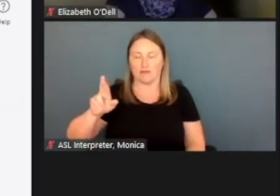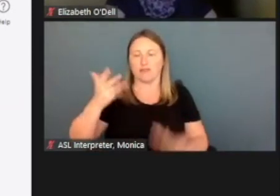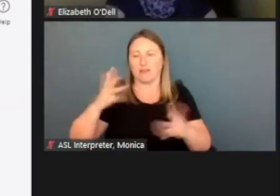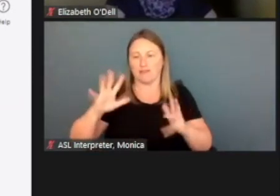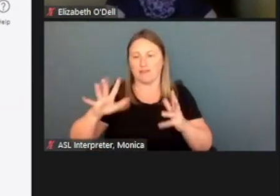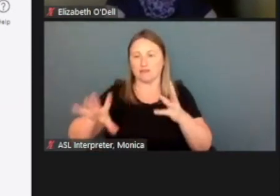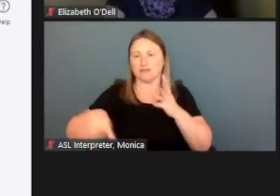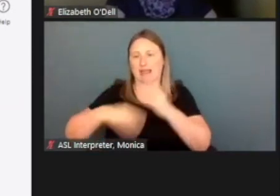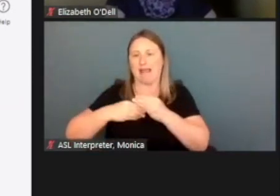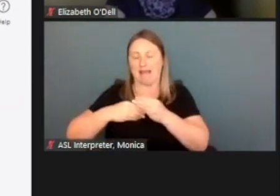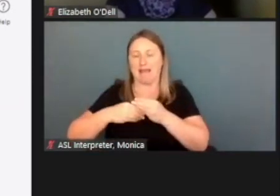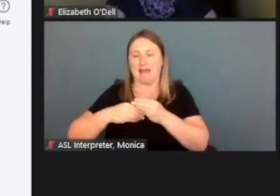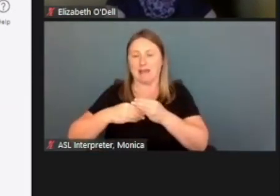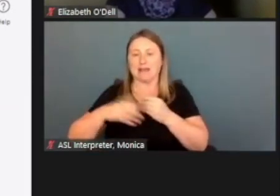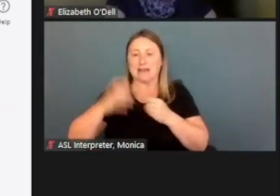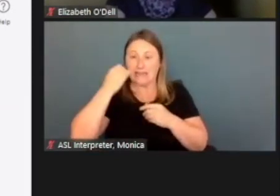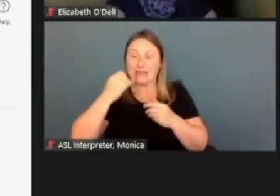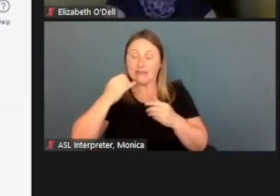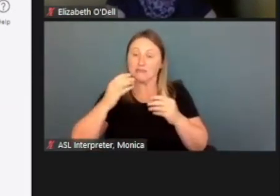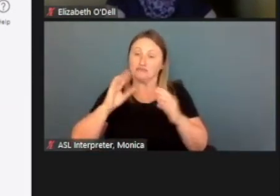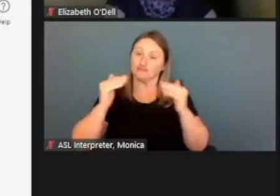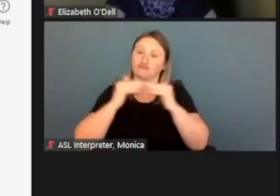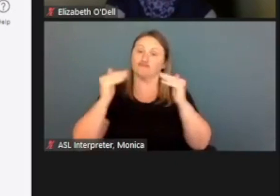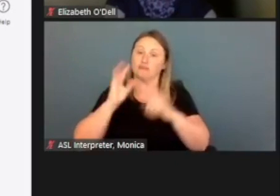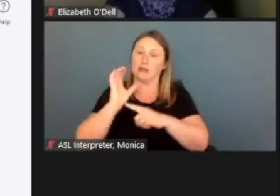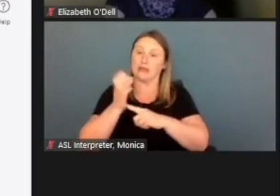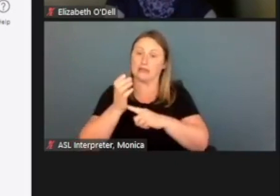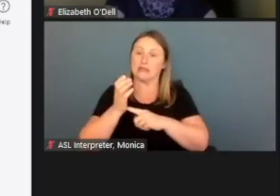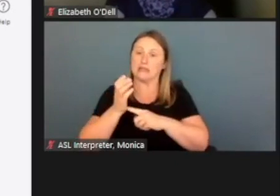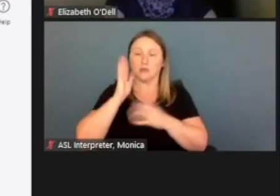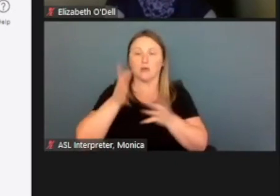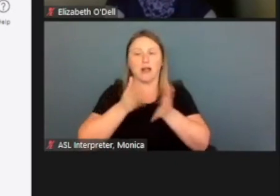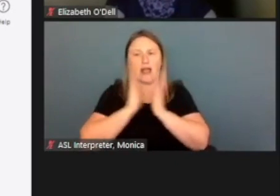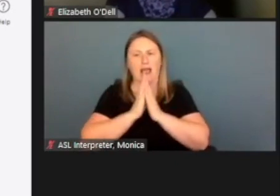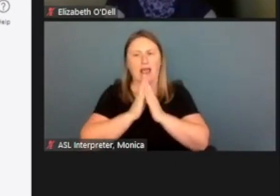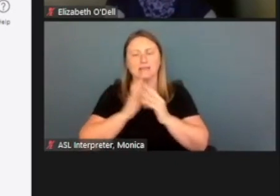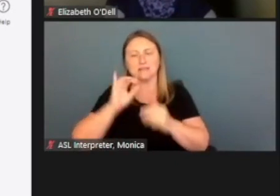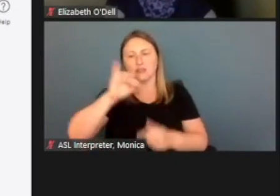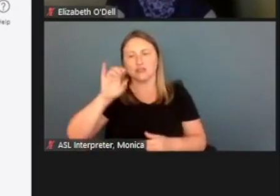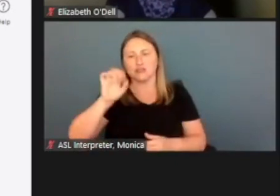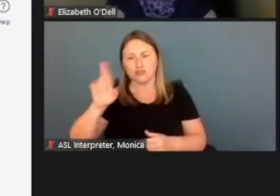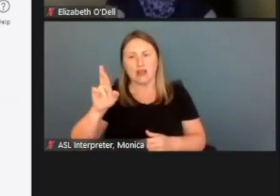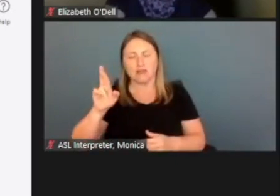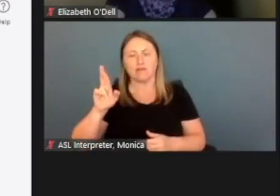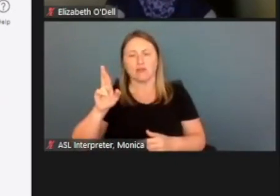If certain conditions are met, then we'll ask, well does Jennifer, do you want to enhance your account